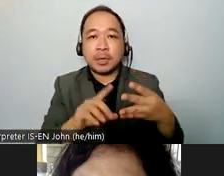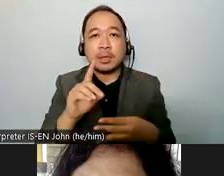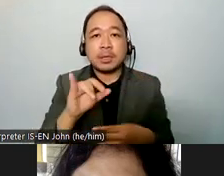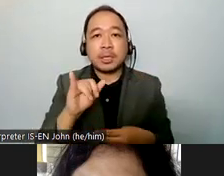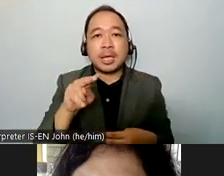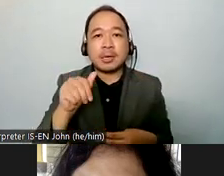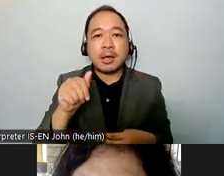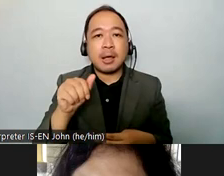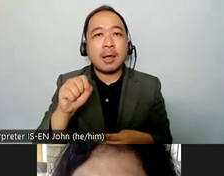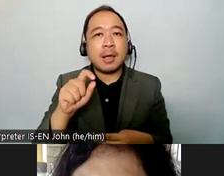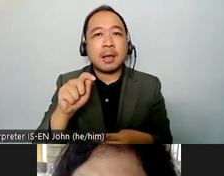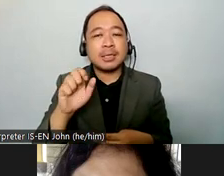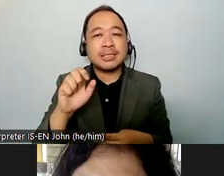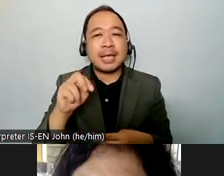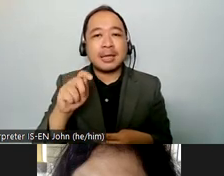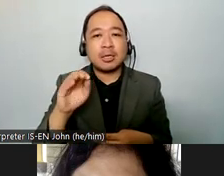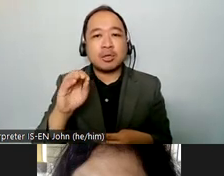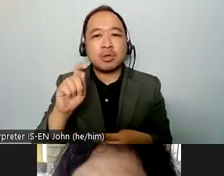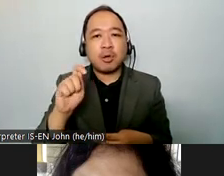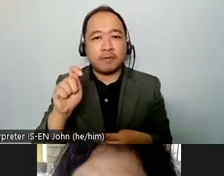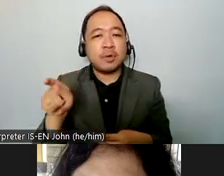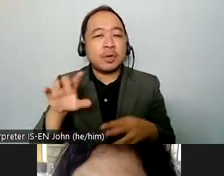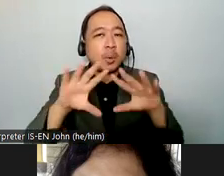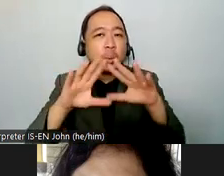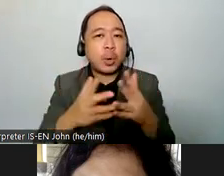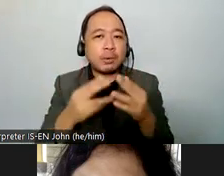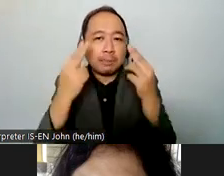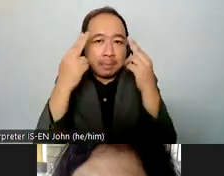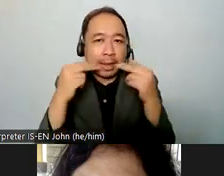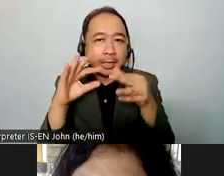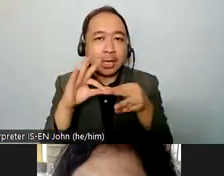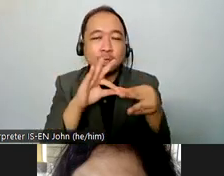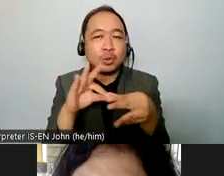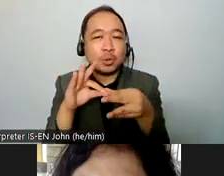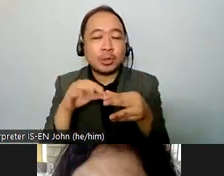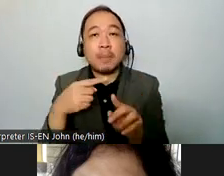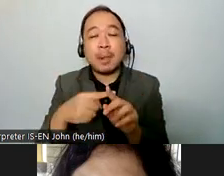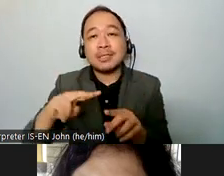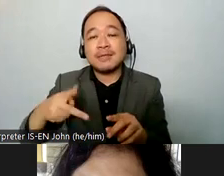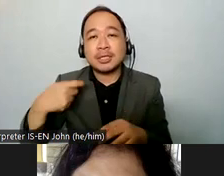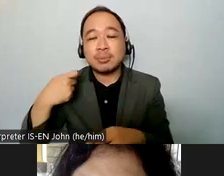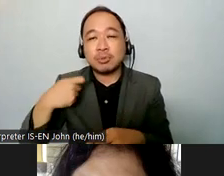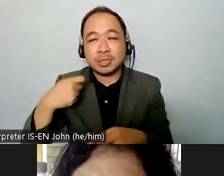union she's the secretary general she's also vice president of the danish association of the blind